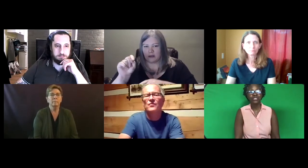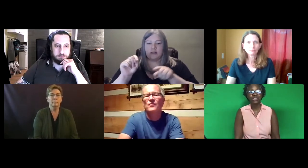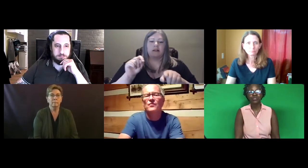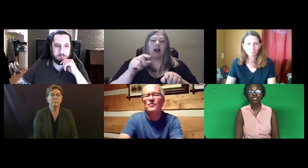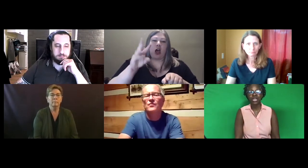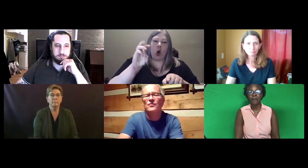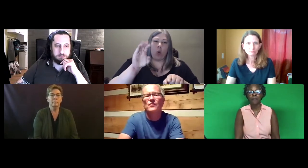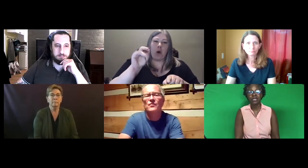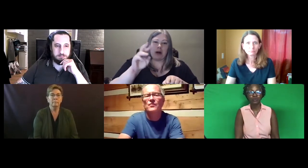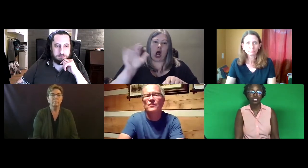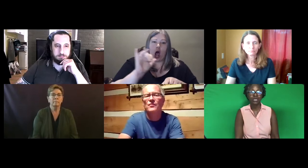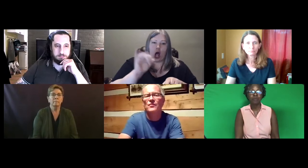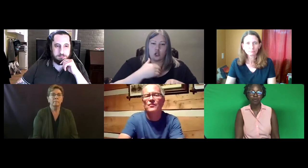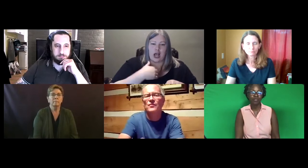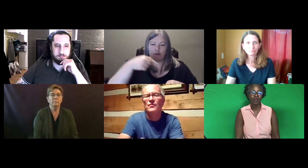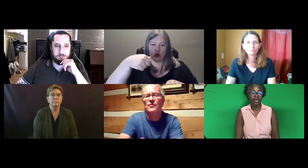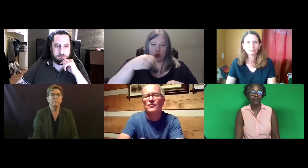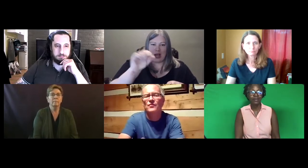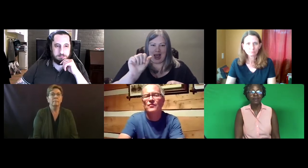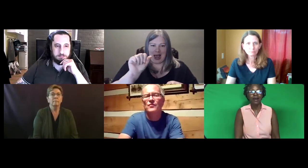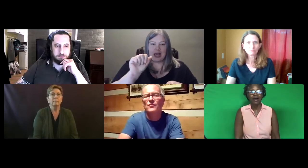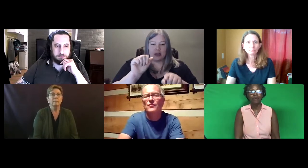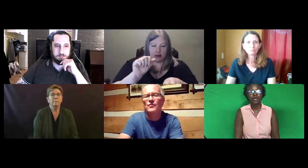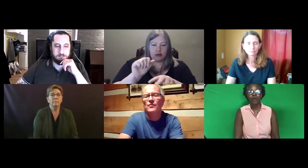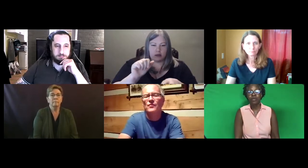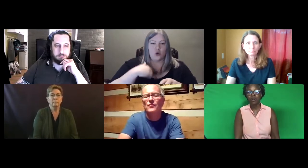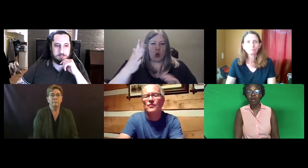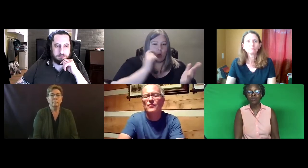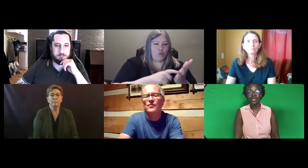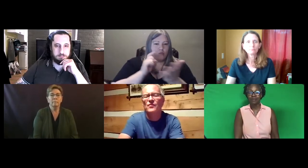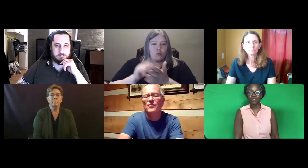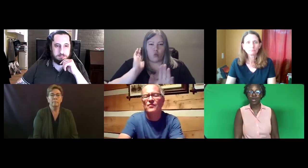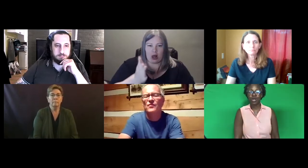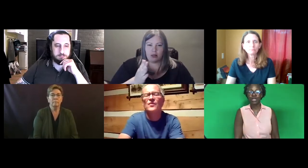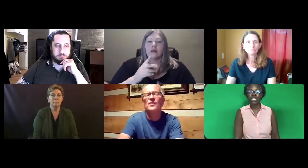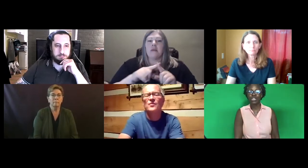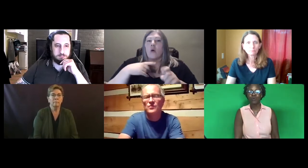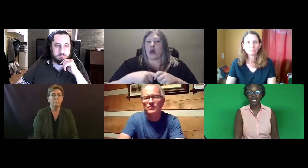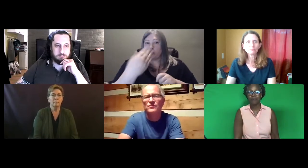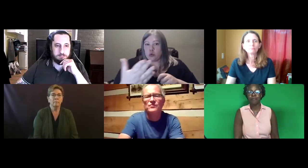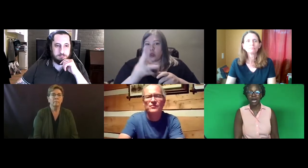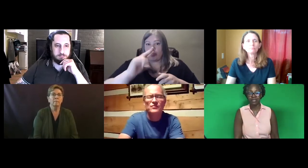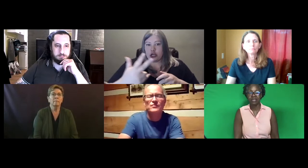into the chat box, which some people are doing. But a Webinar also has something called a Q&A box.